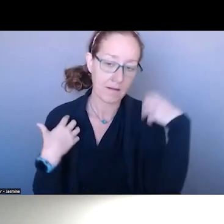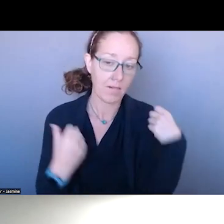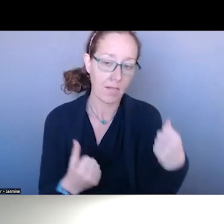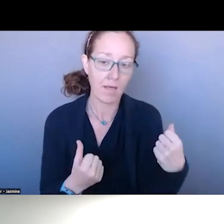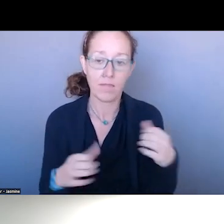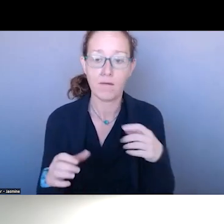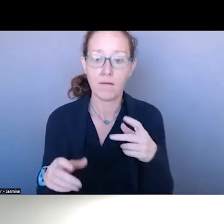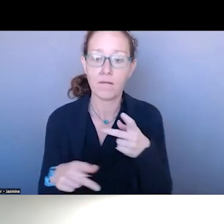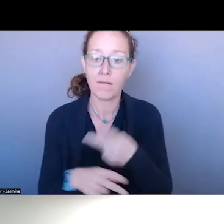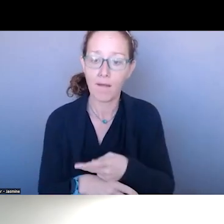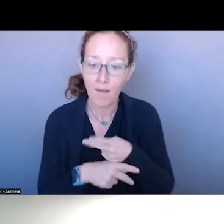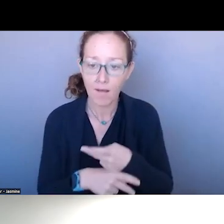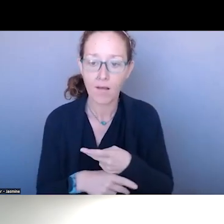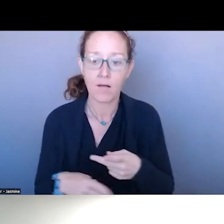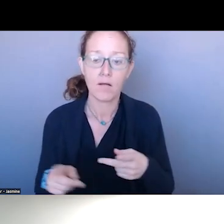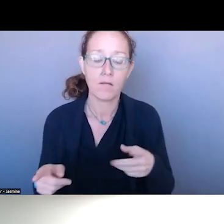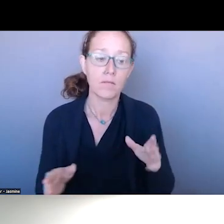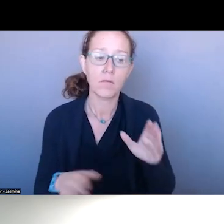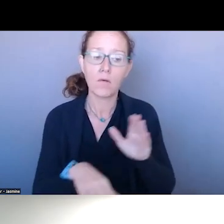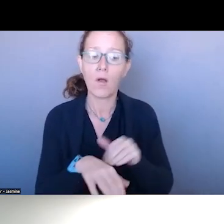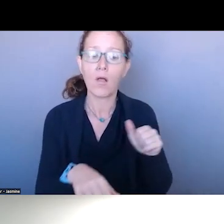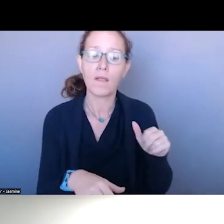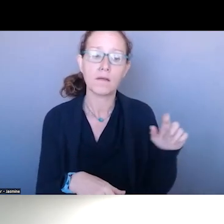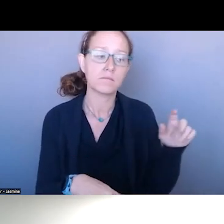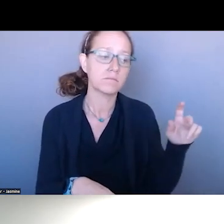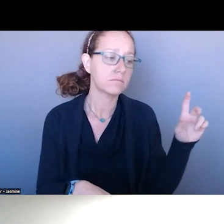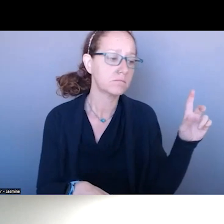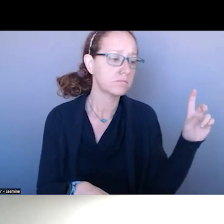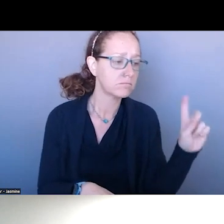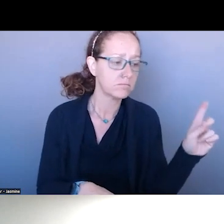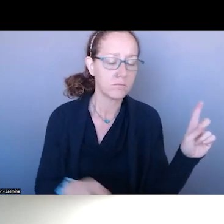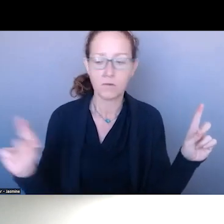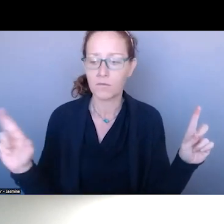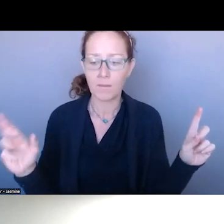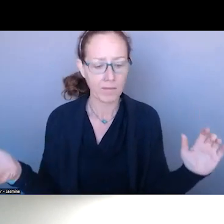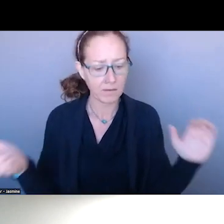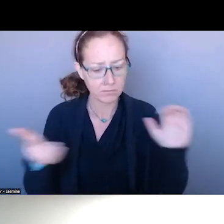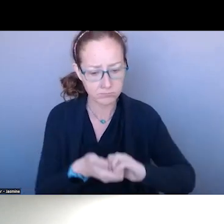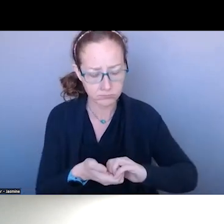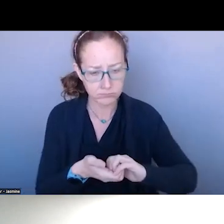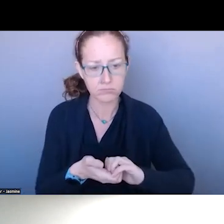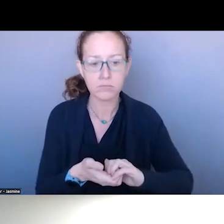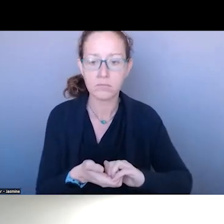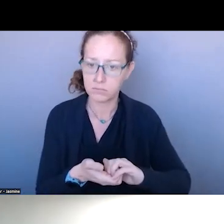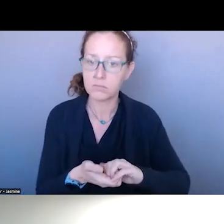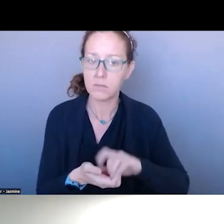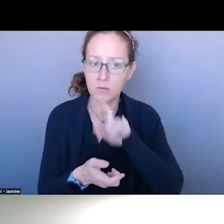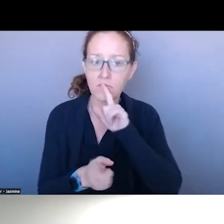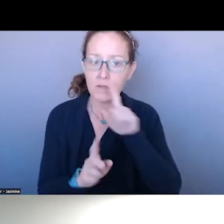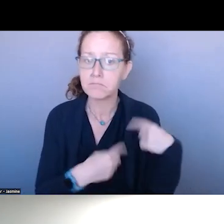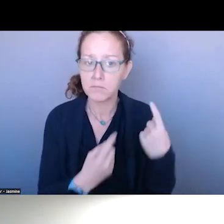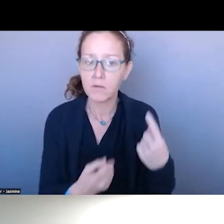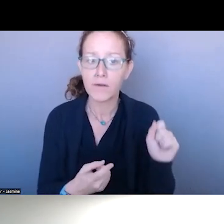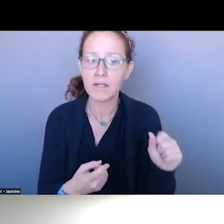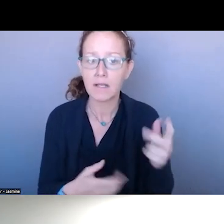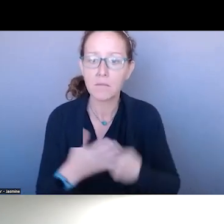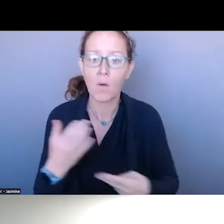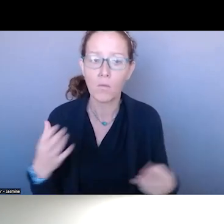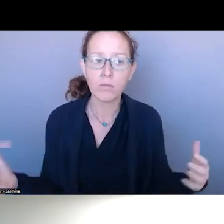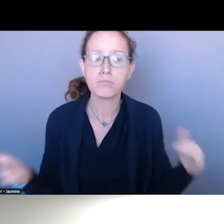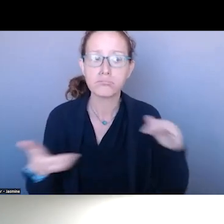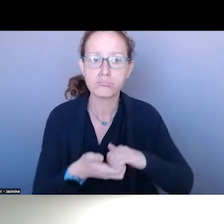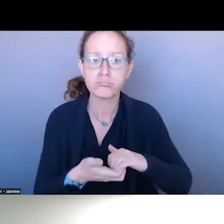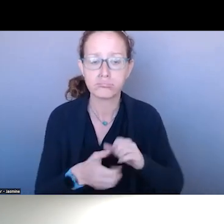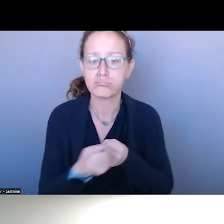HAVE LARGELY BEEN THAT -- IT REALLY REFLECTS A UNIQUE OPPORTUNITY